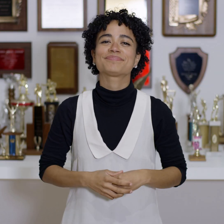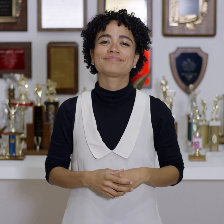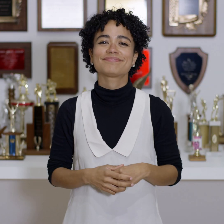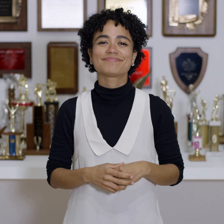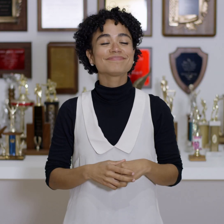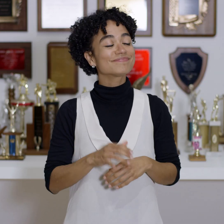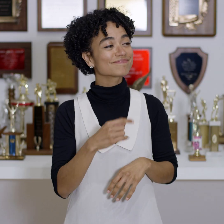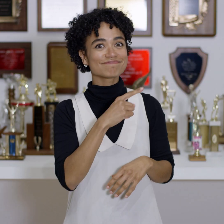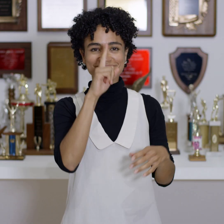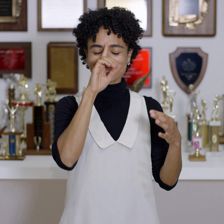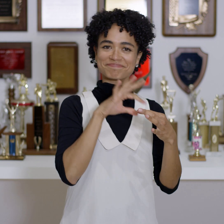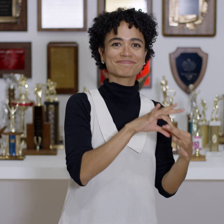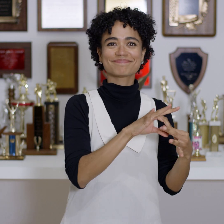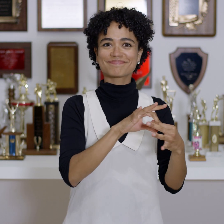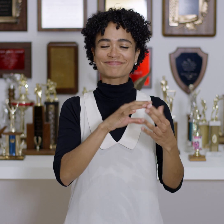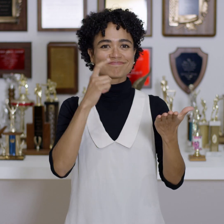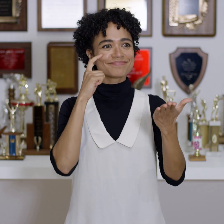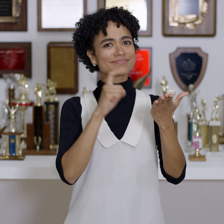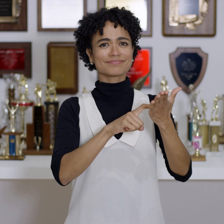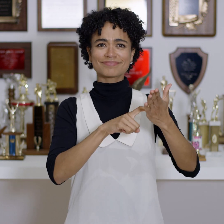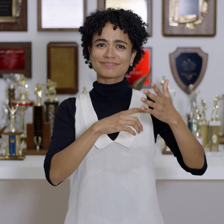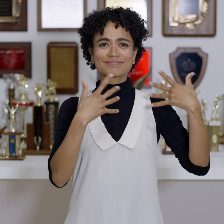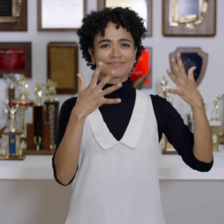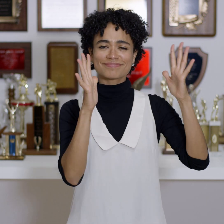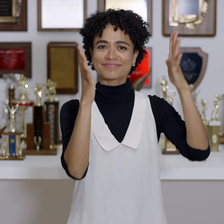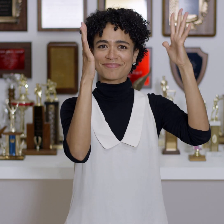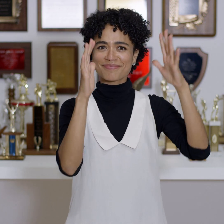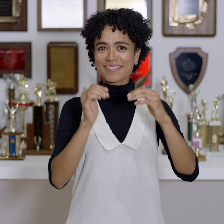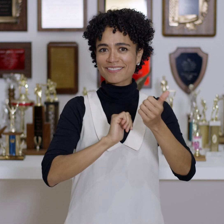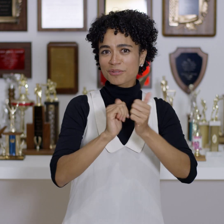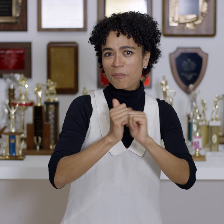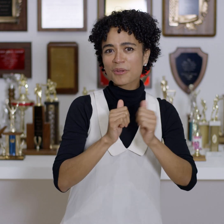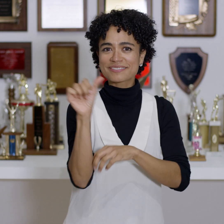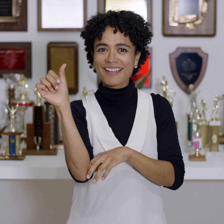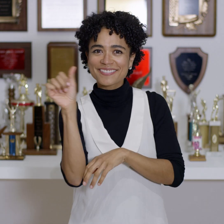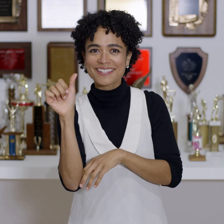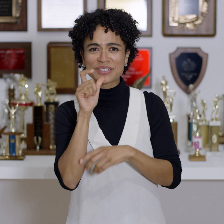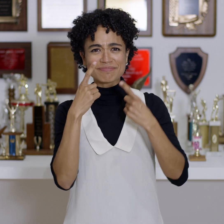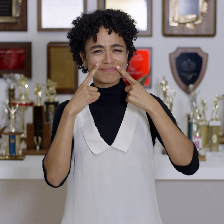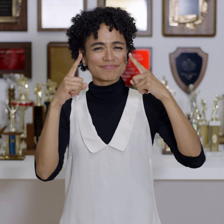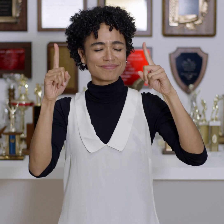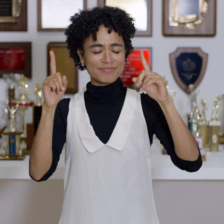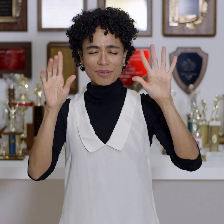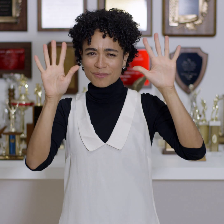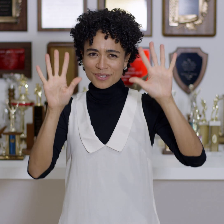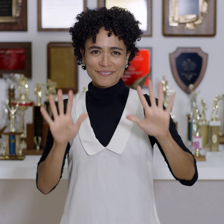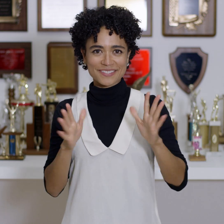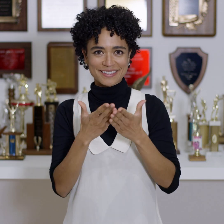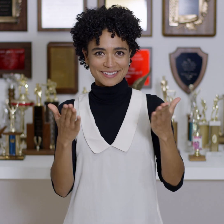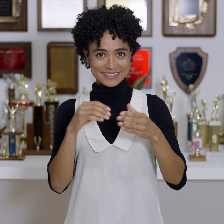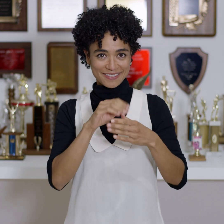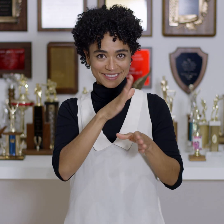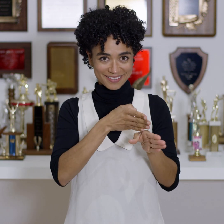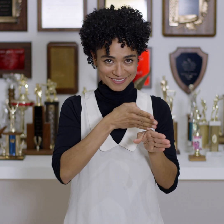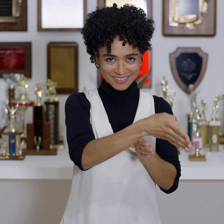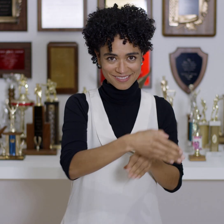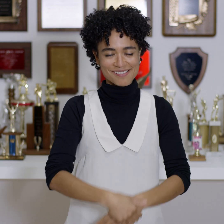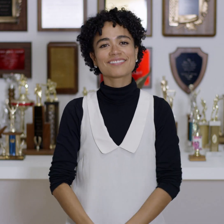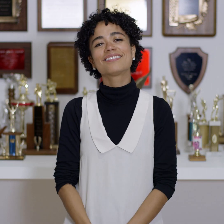Behind me you see rows of trophies, awards and plaques.